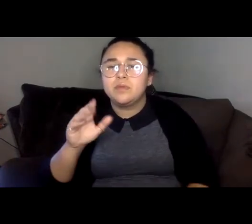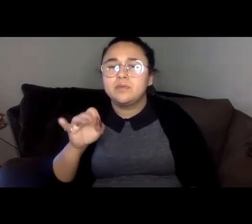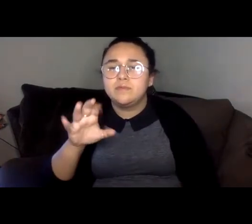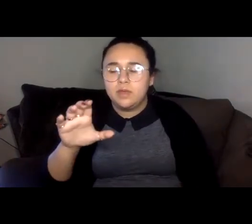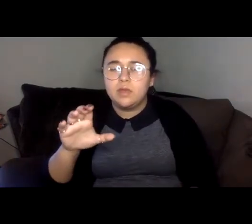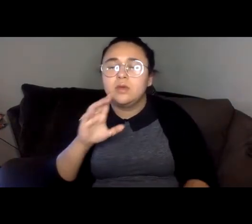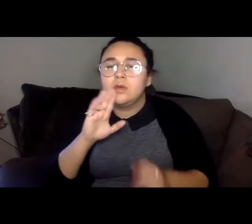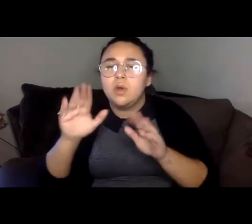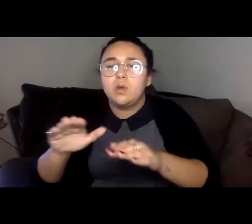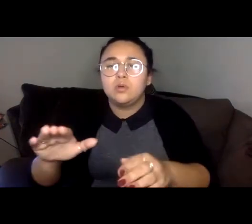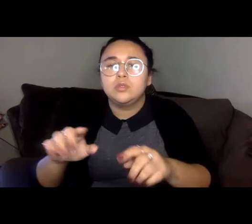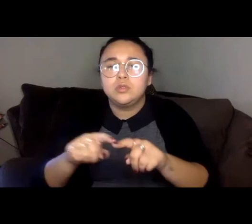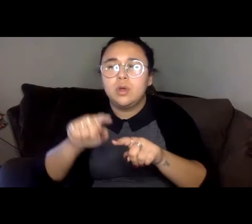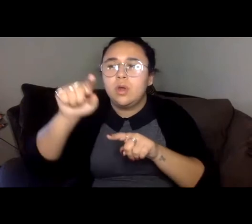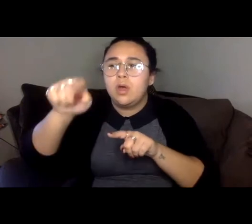it to the shores of Northern California.